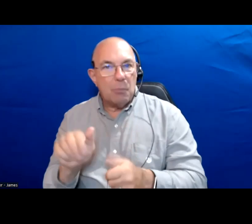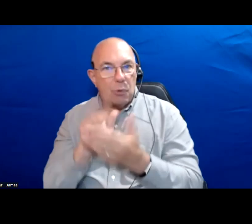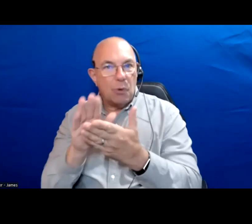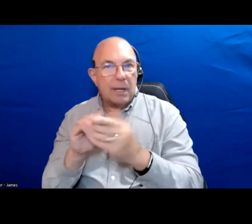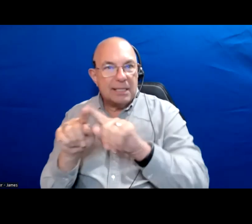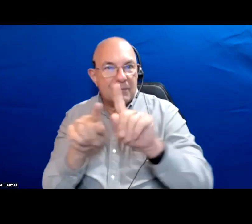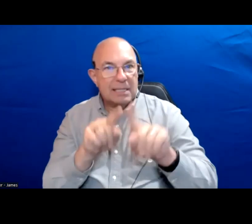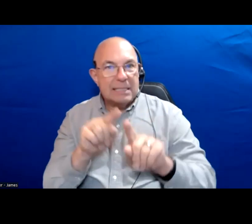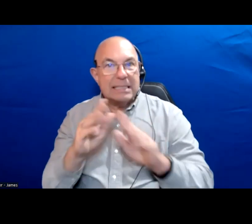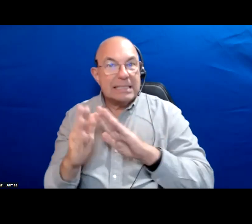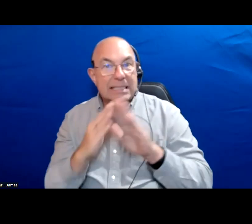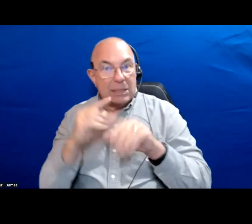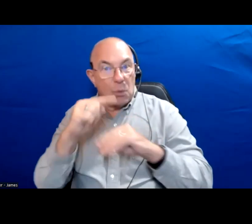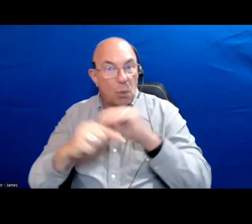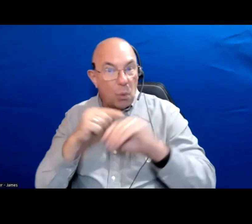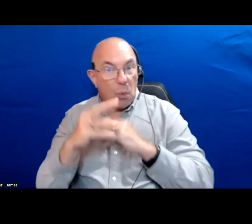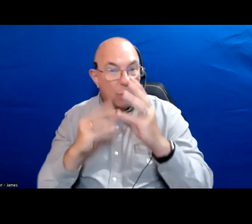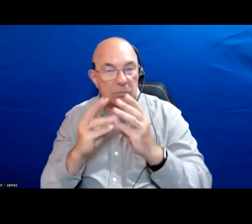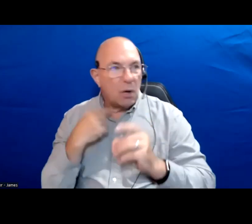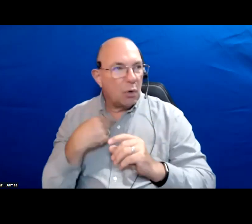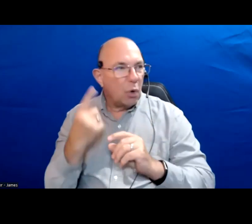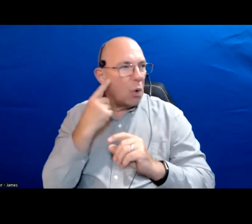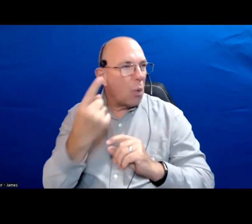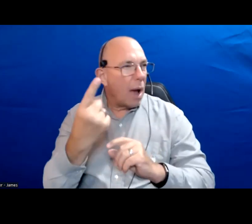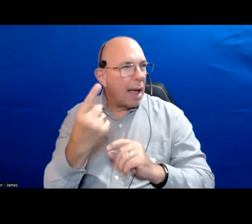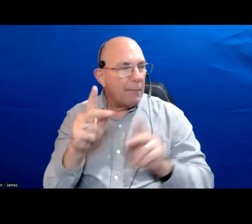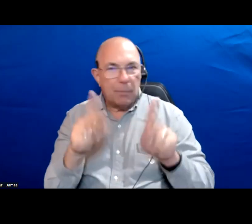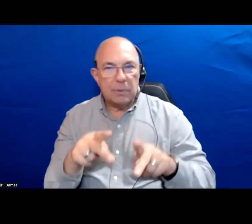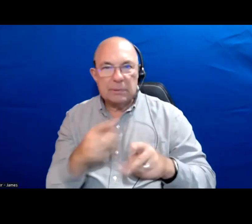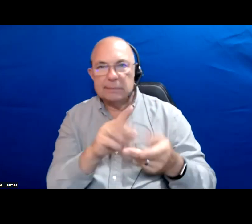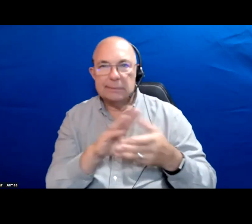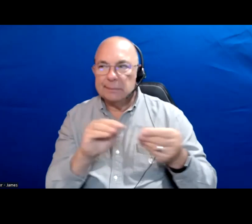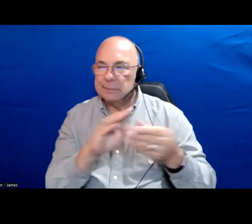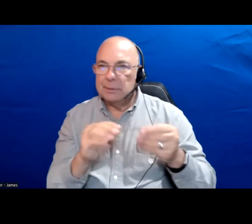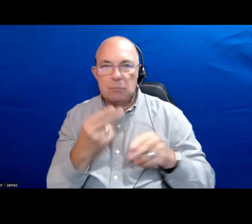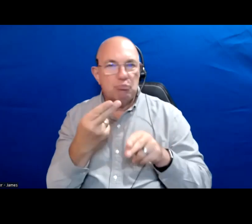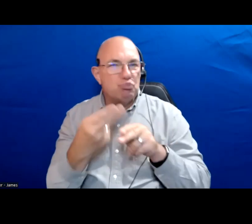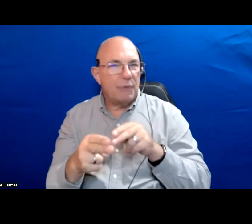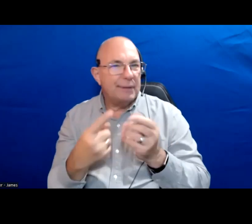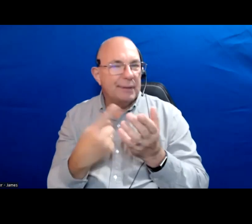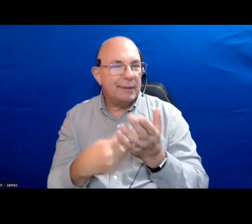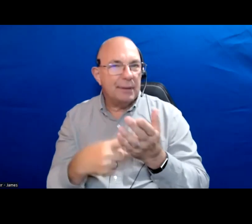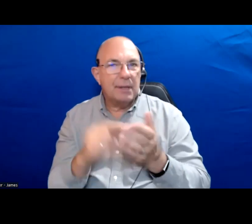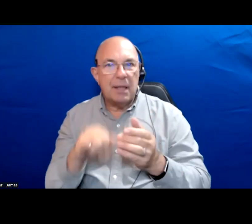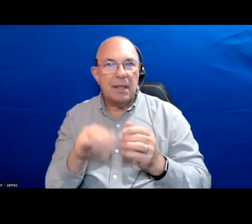cities around the world I only heard like one person mentioned briefly the Vienna model